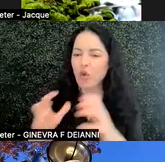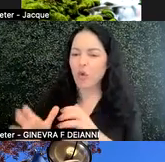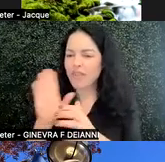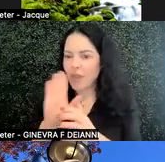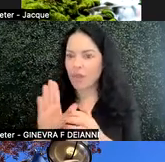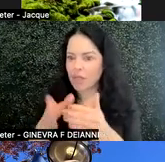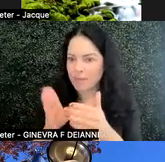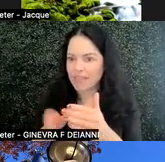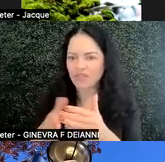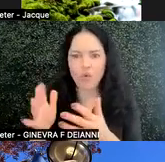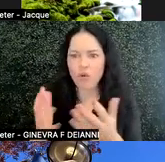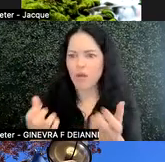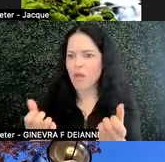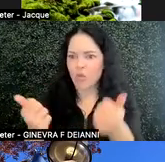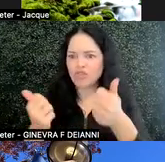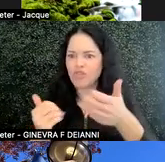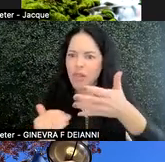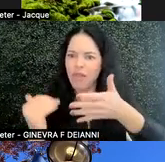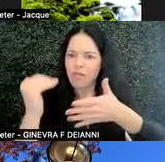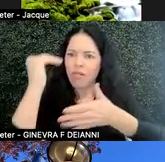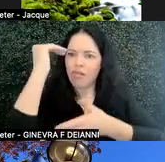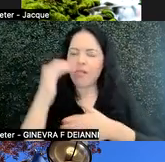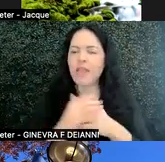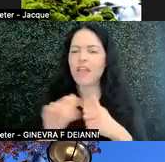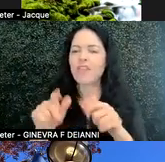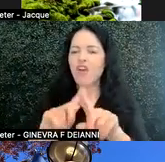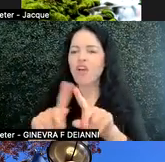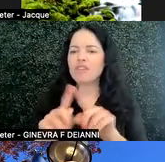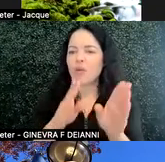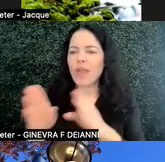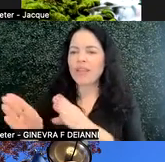they're going to complete them. So these are all different ways to allow that flexibility as well.